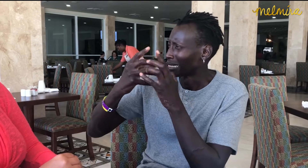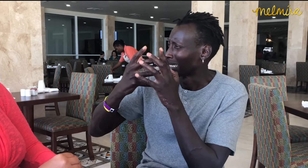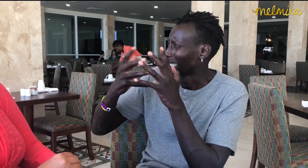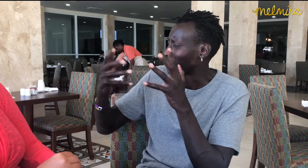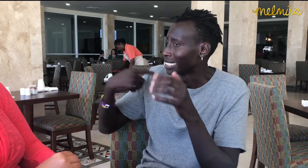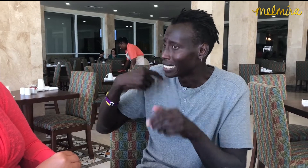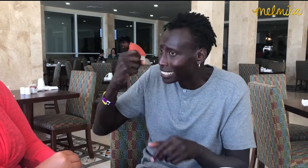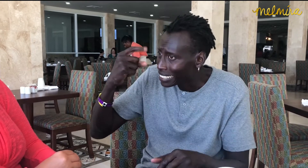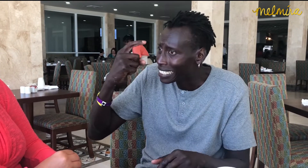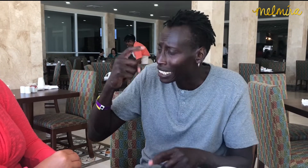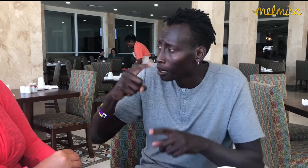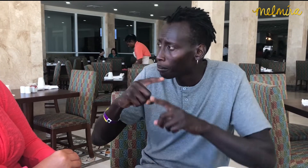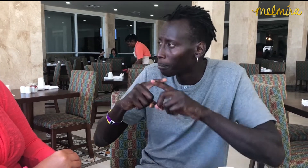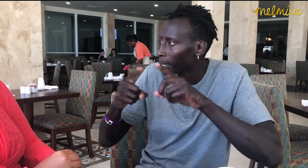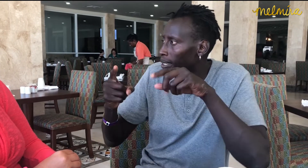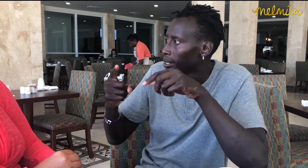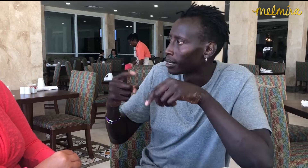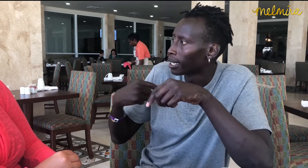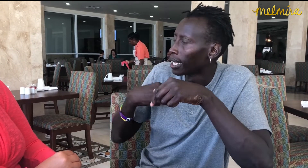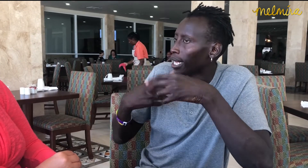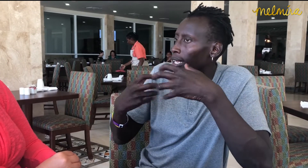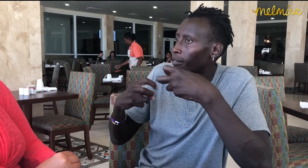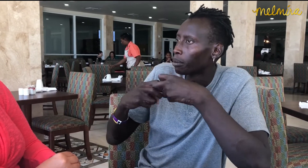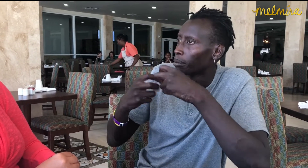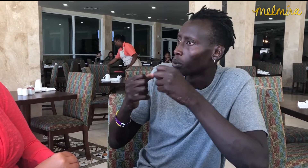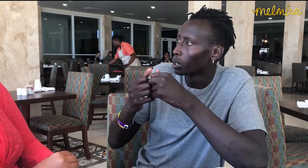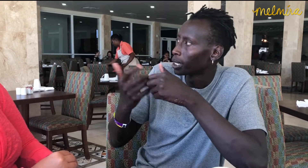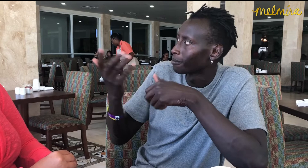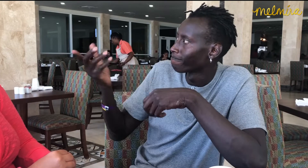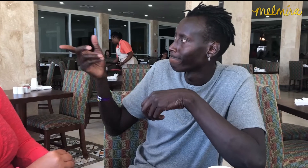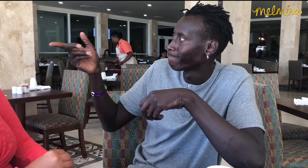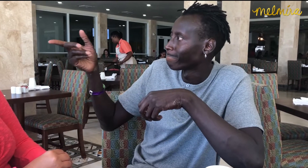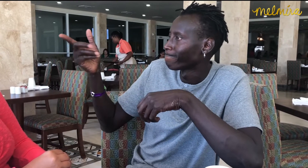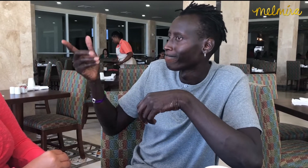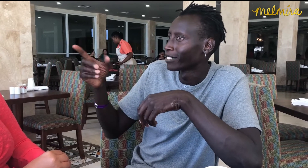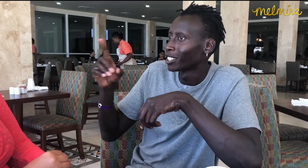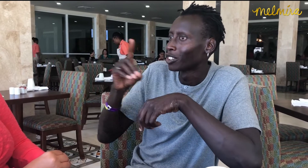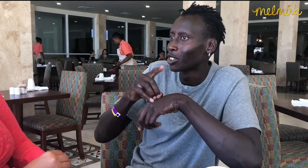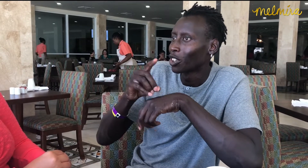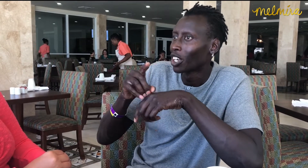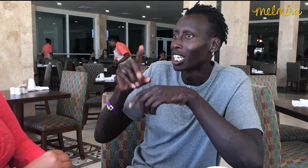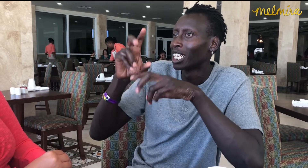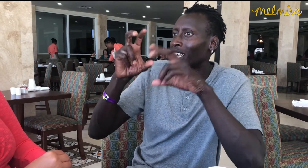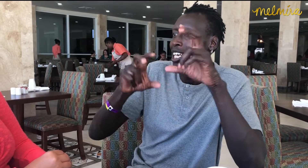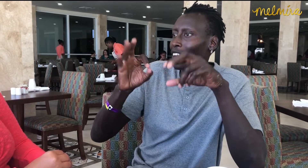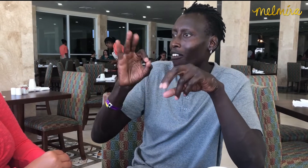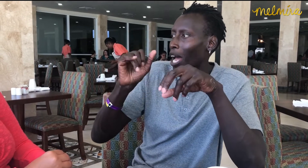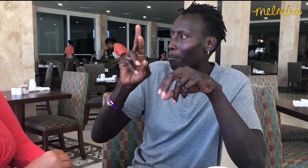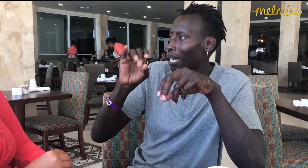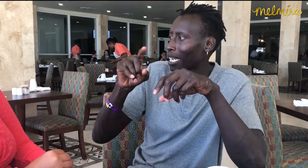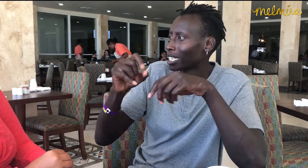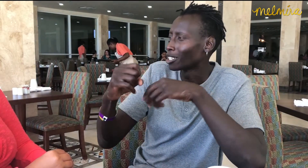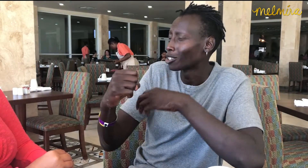giving financial support and so many other things. I understand that, but I have a problem with doctors and